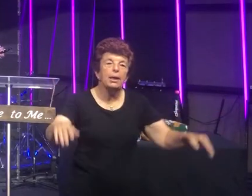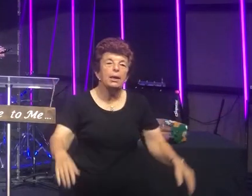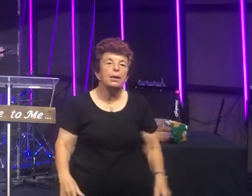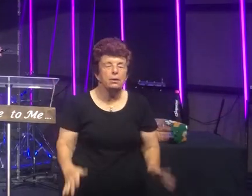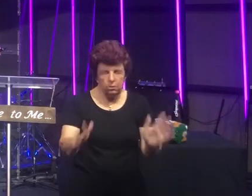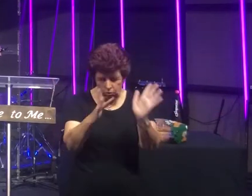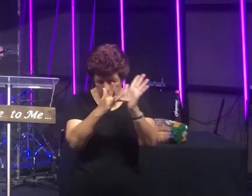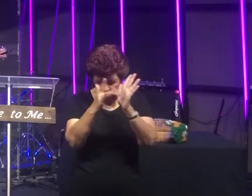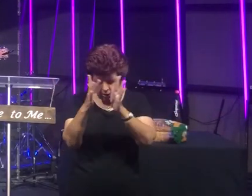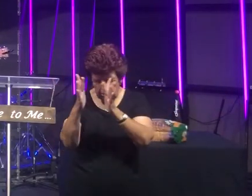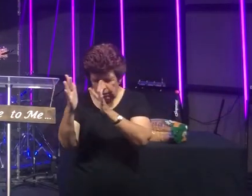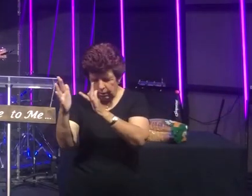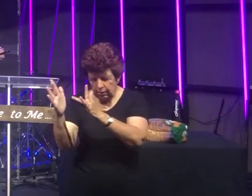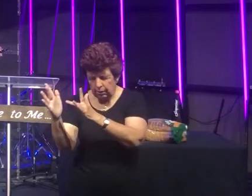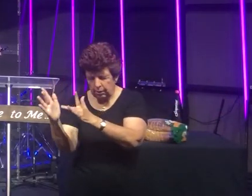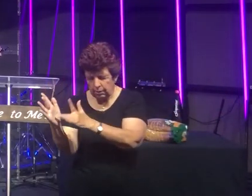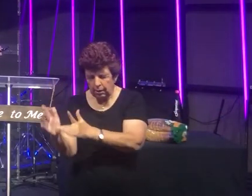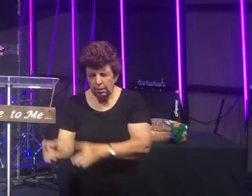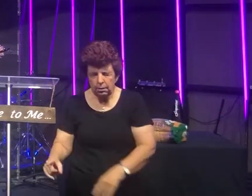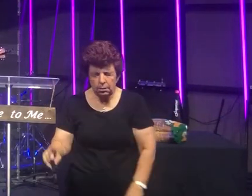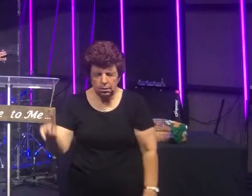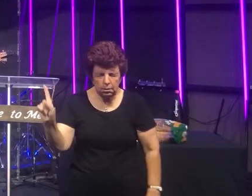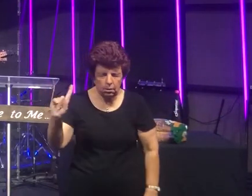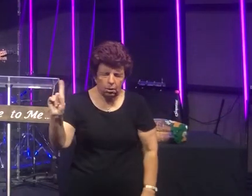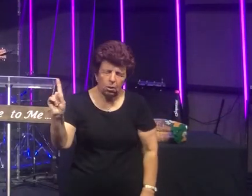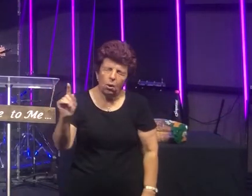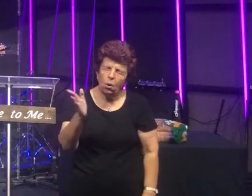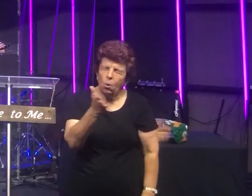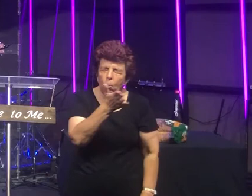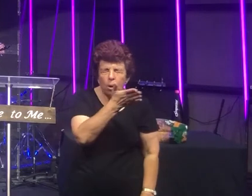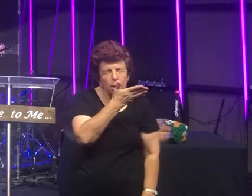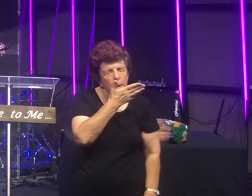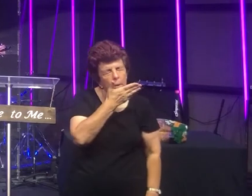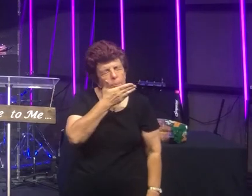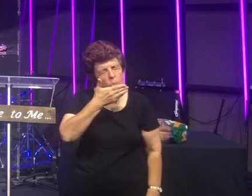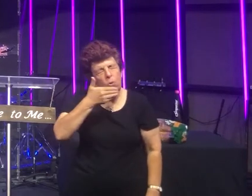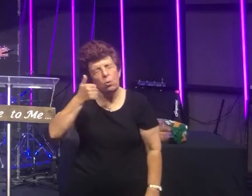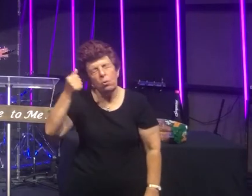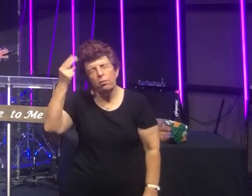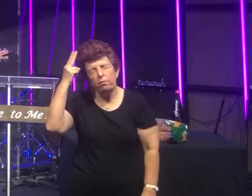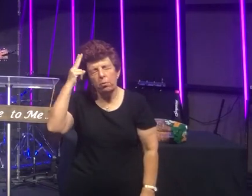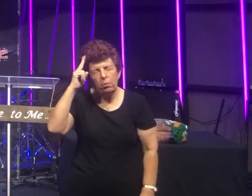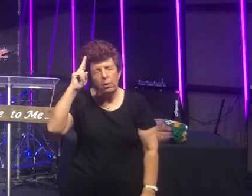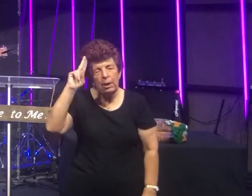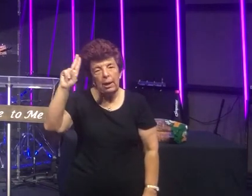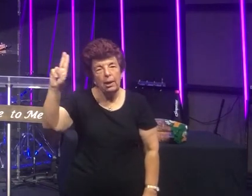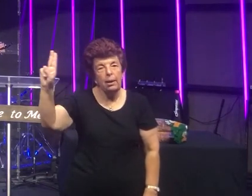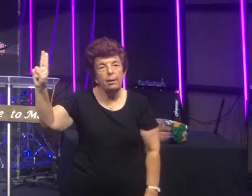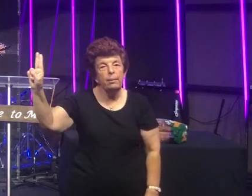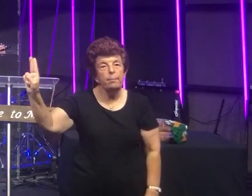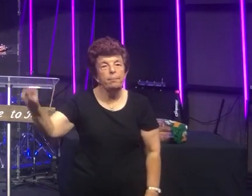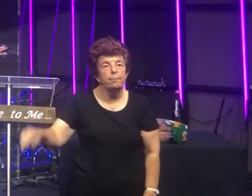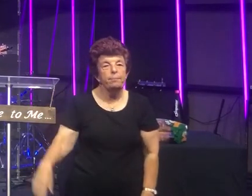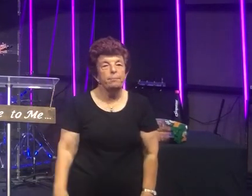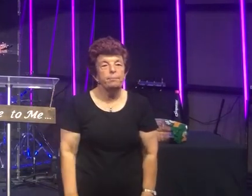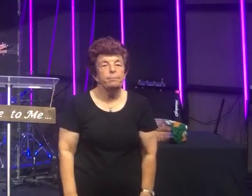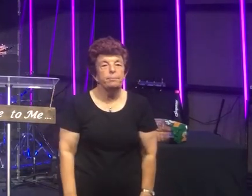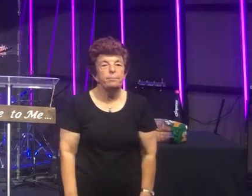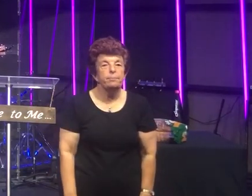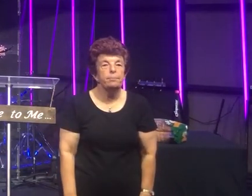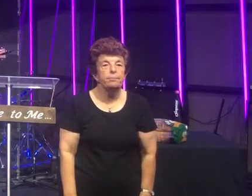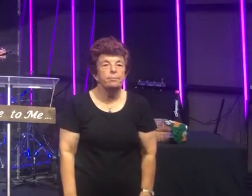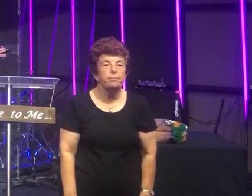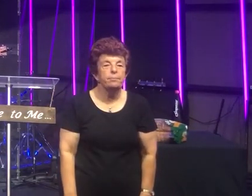Jesus what a beautiful name